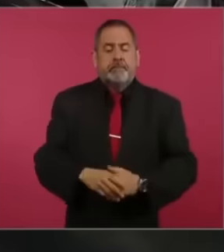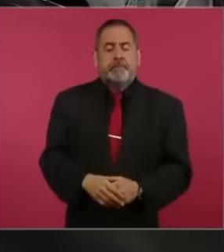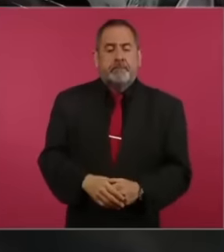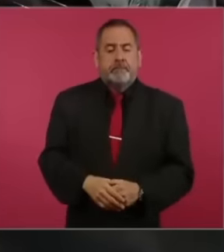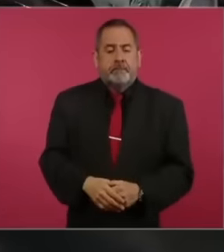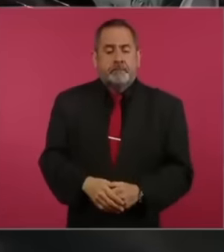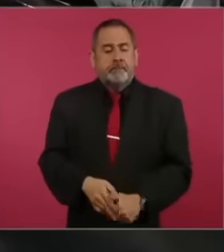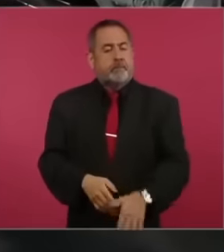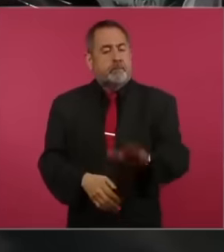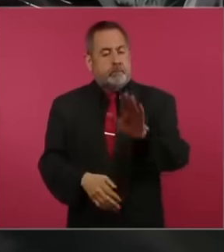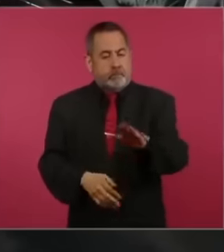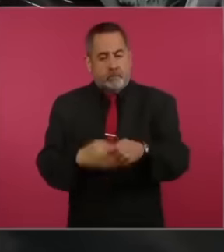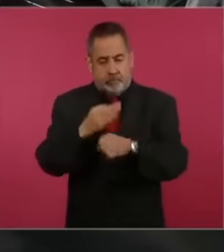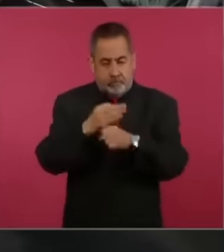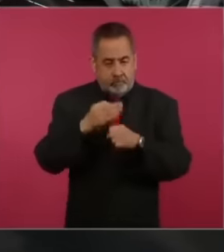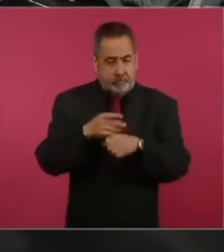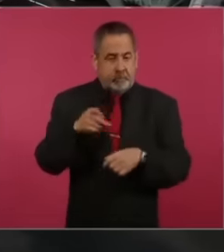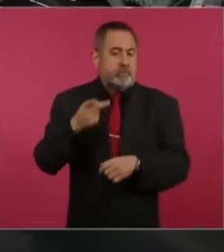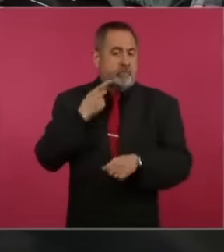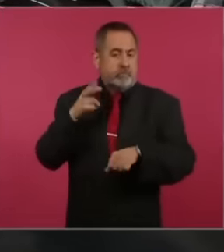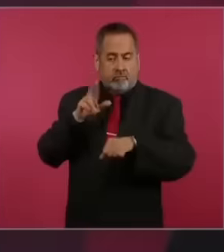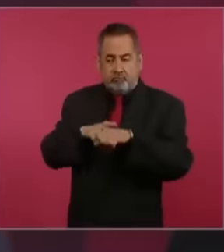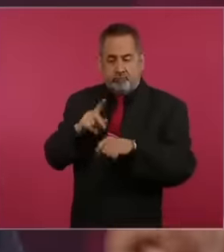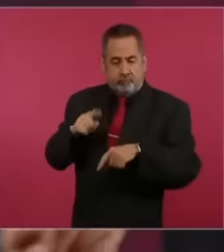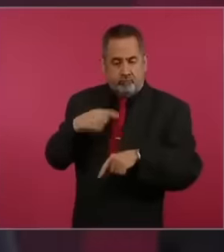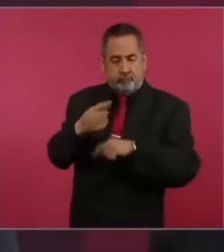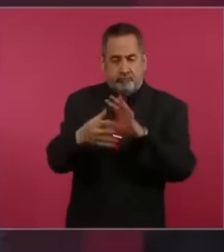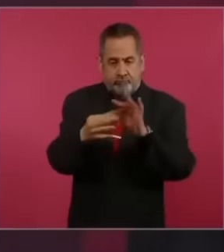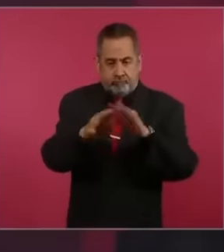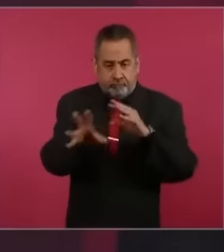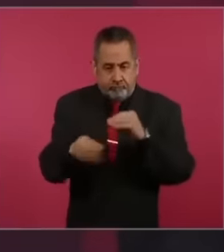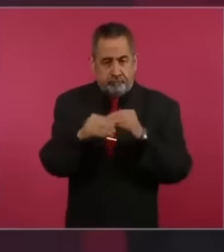is complex, the attorney will surely be able to complement us, but when